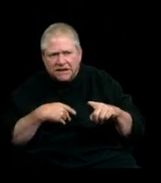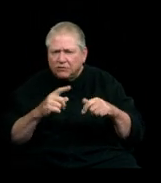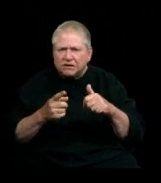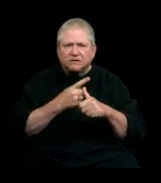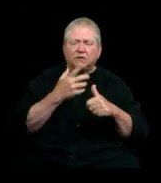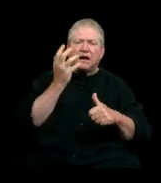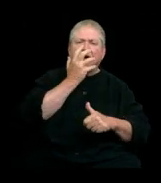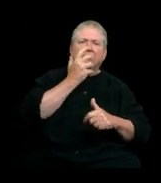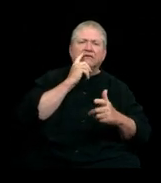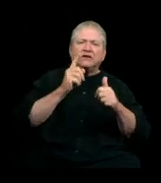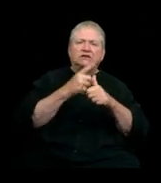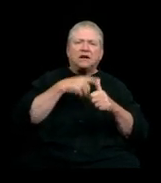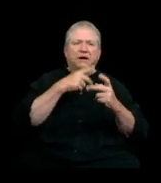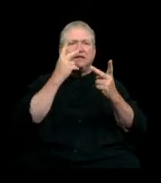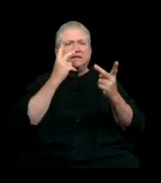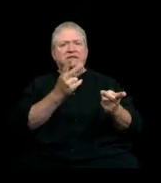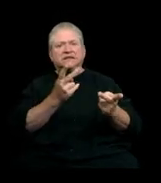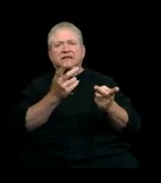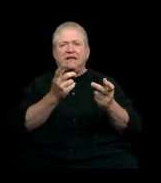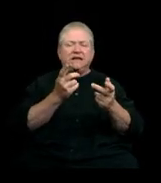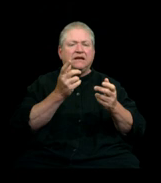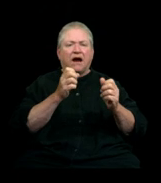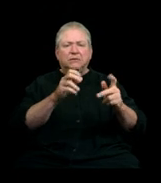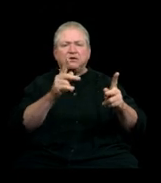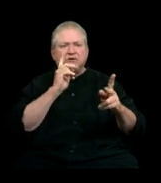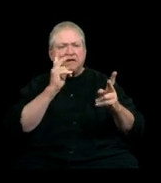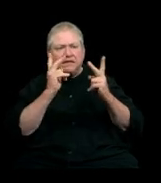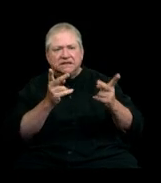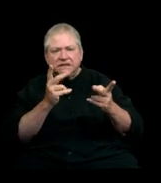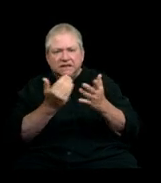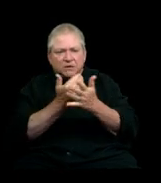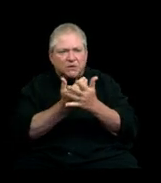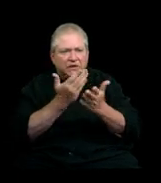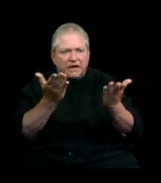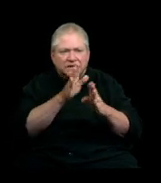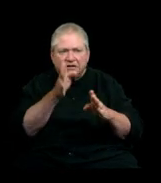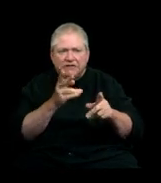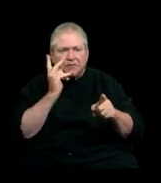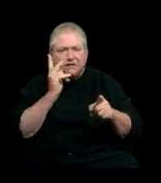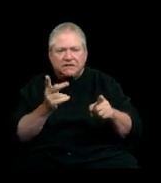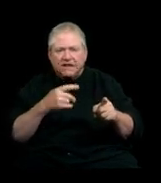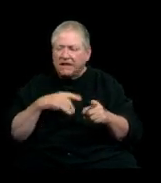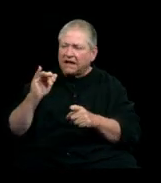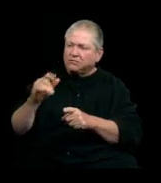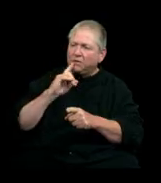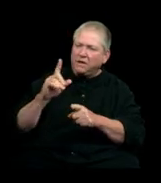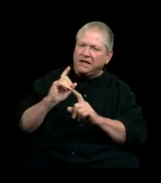physical process happen in front of my eyes. This is what we do at Western. We give undergraduates these hands-on research experiences.